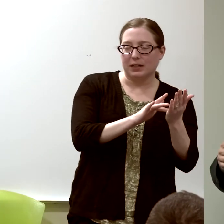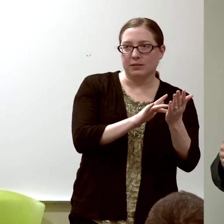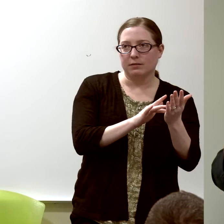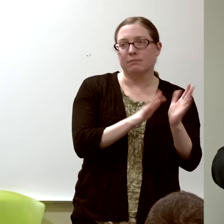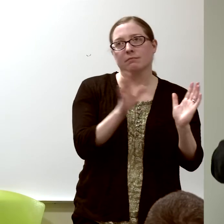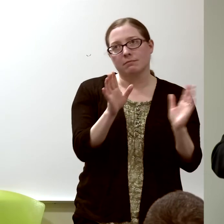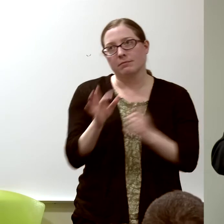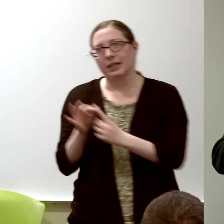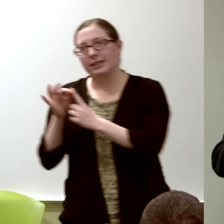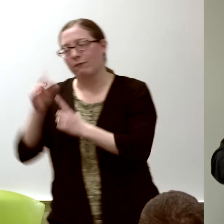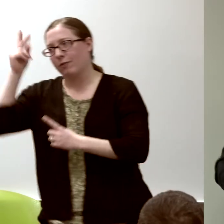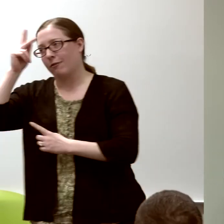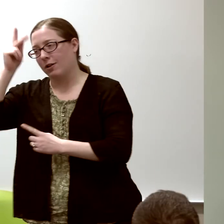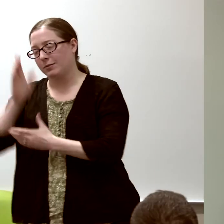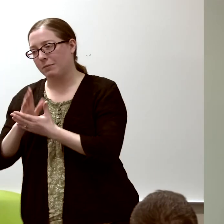except for the philosophy part...